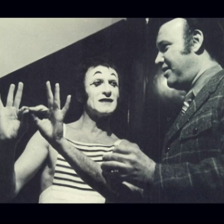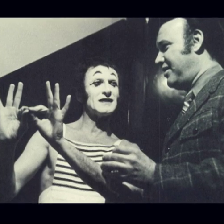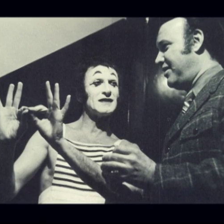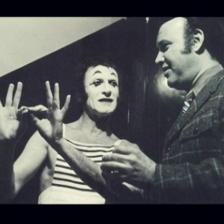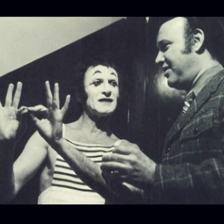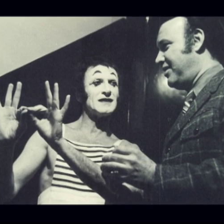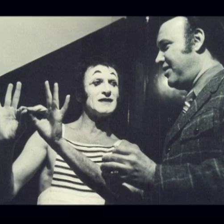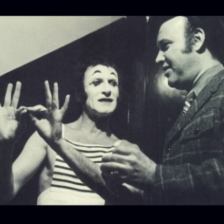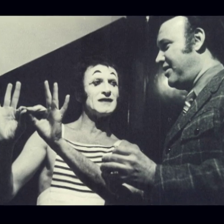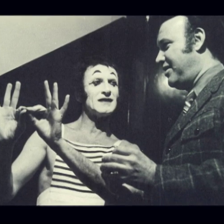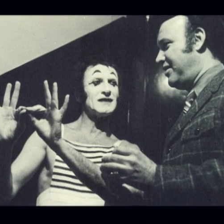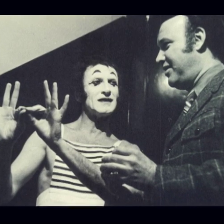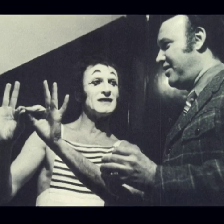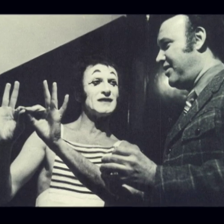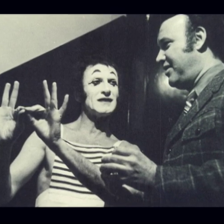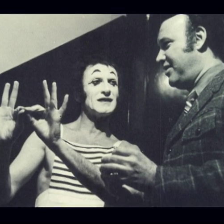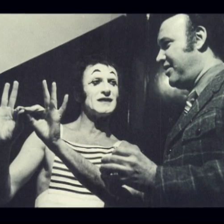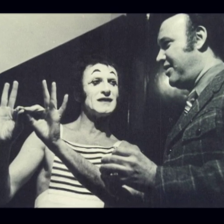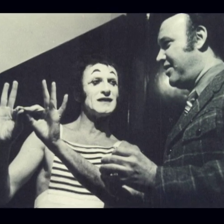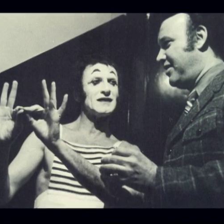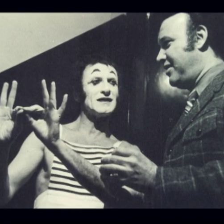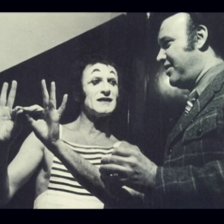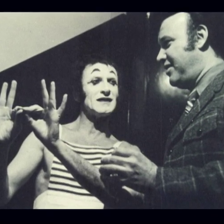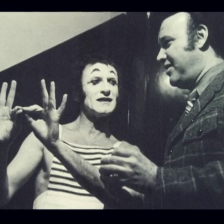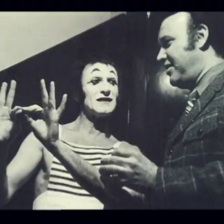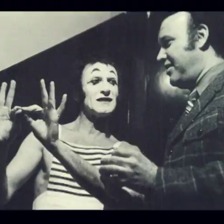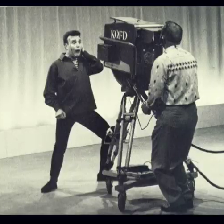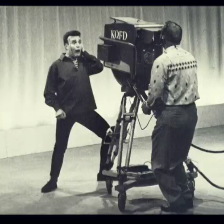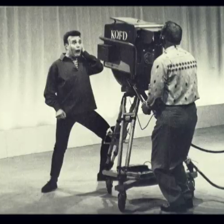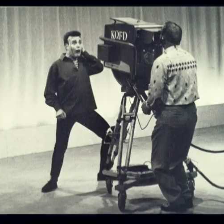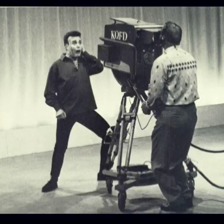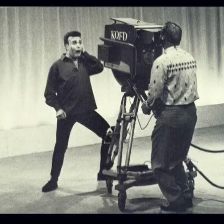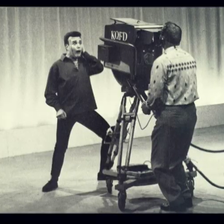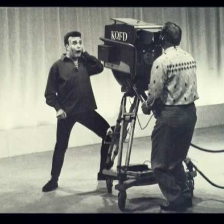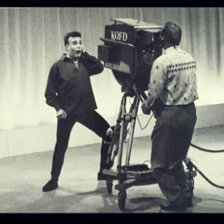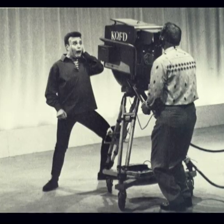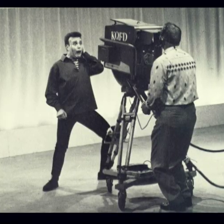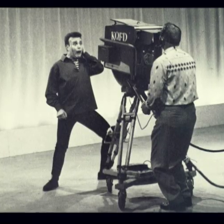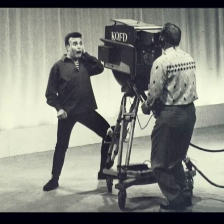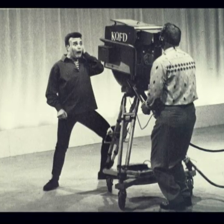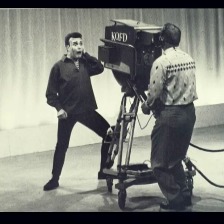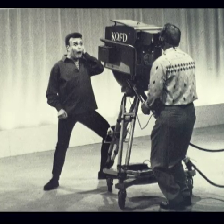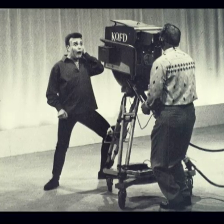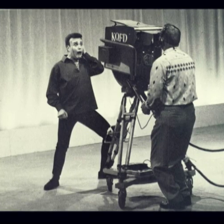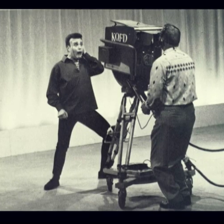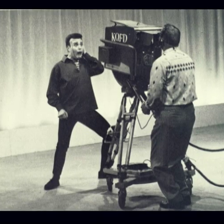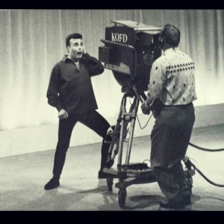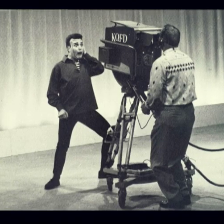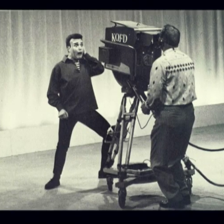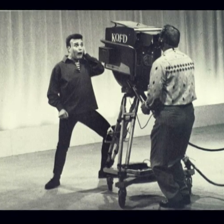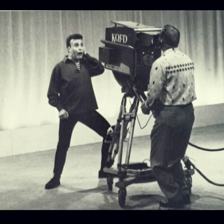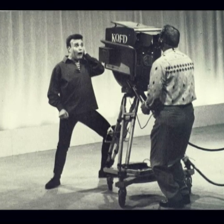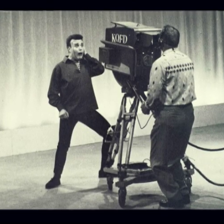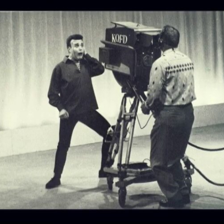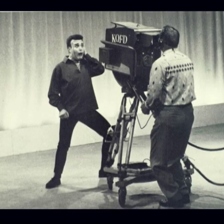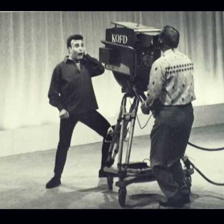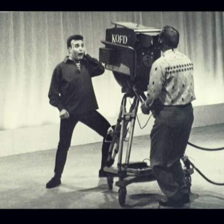Marcel Marceau invited me to study mime with him in Paris. I created another performance technique based on his method.